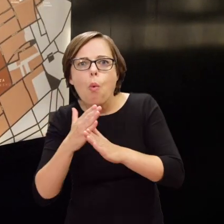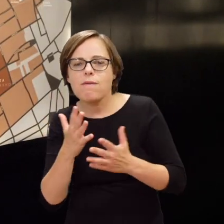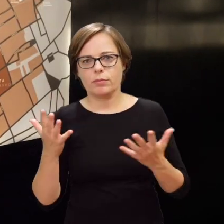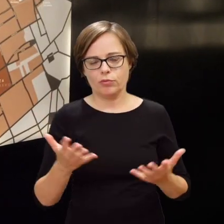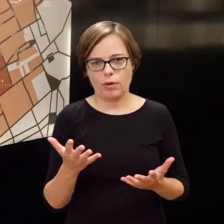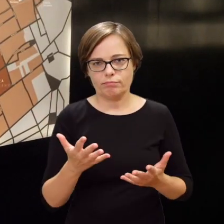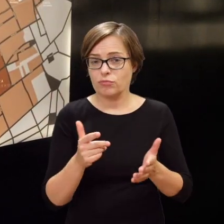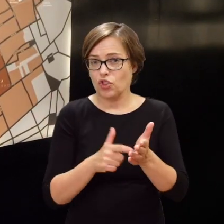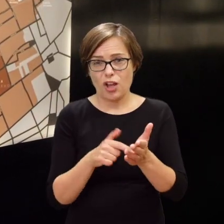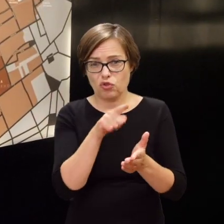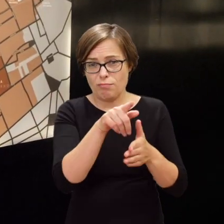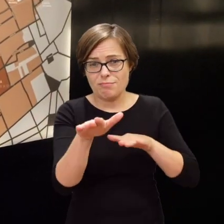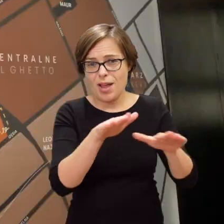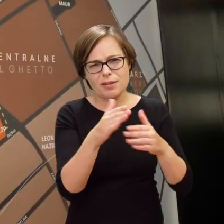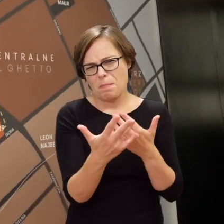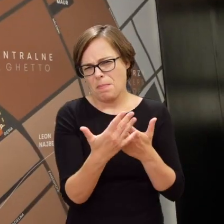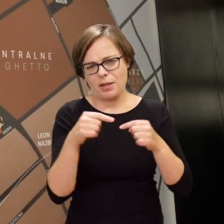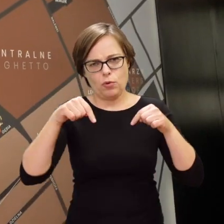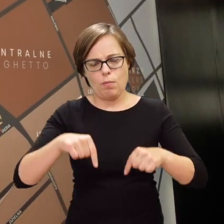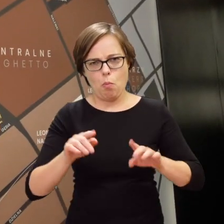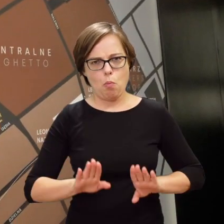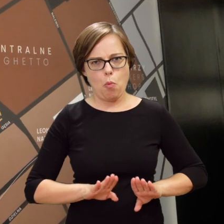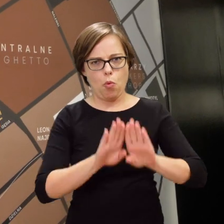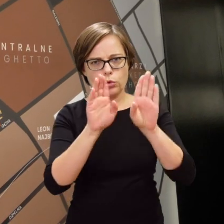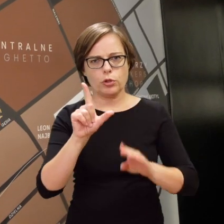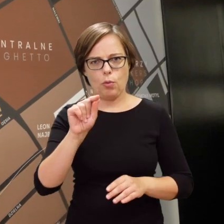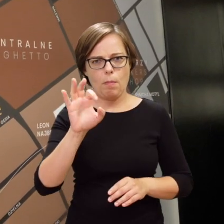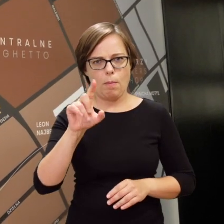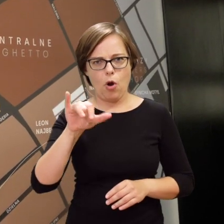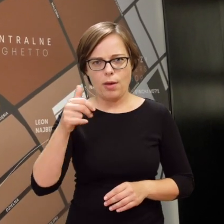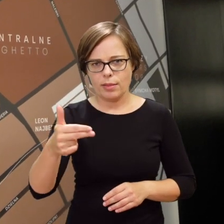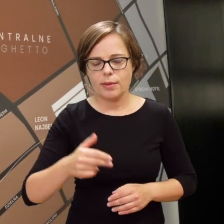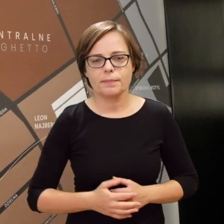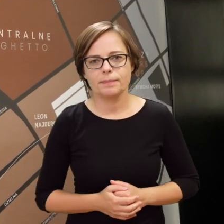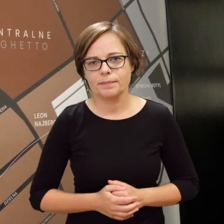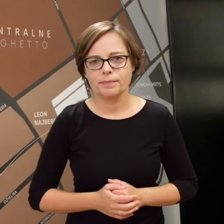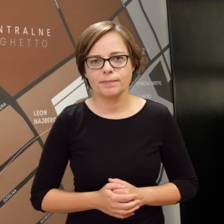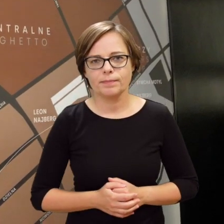Often, these are places in very close proximity to POLIN Museum.